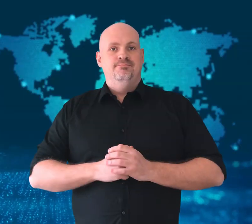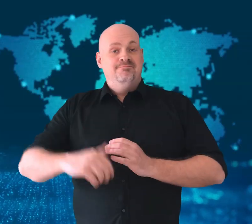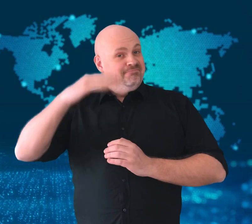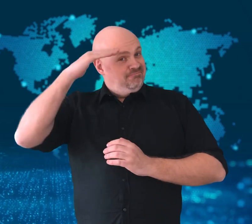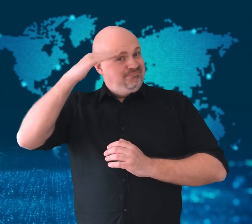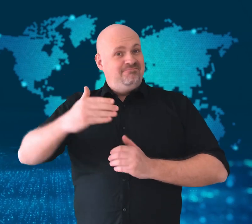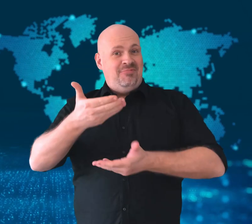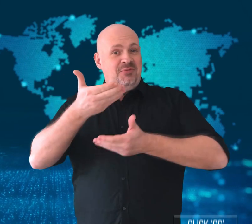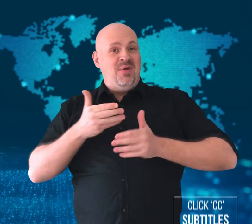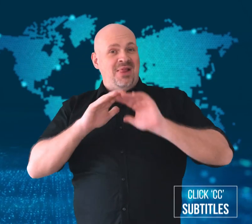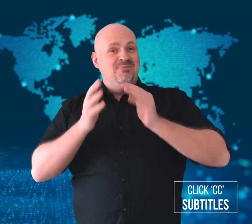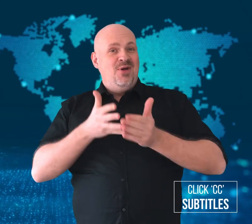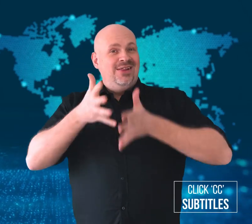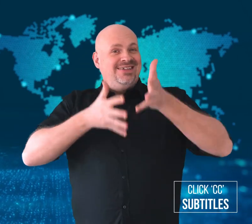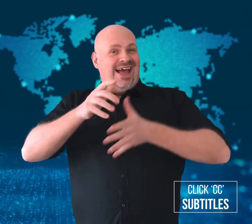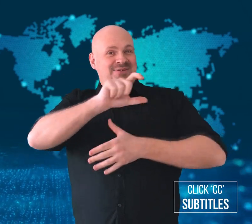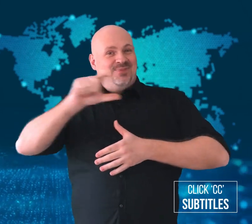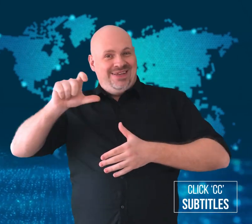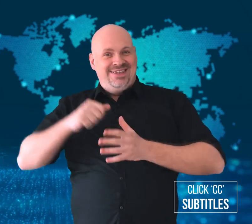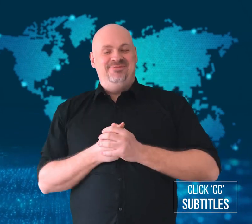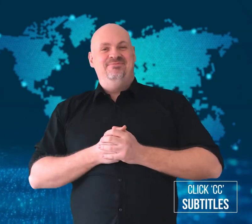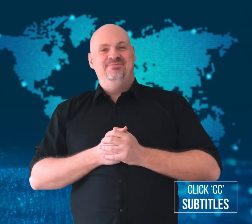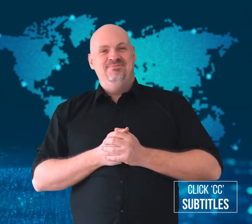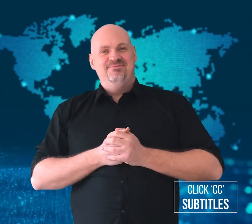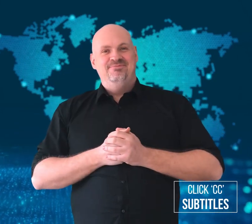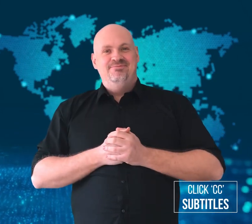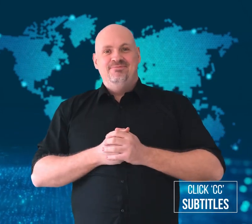Welcome to WorldSign Week!